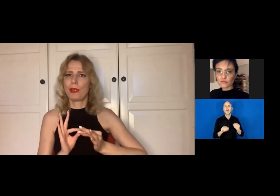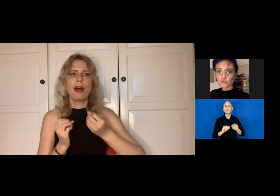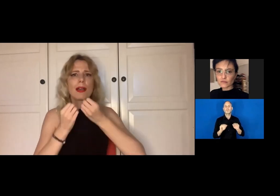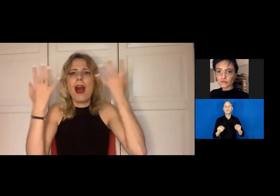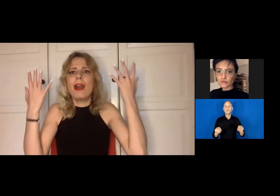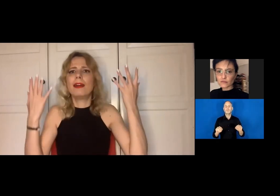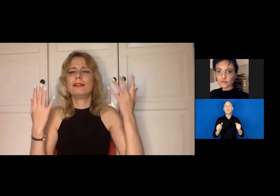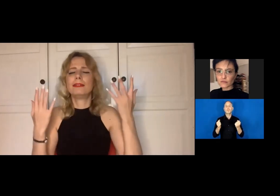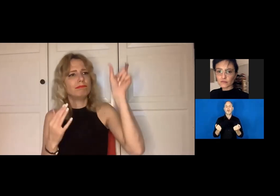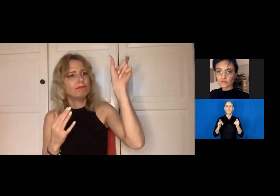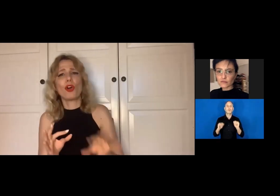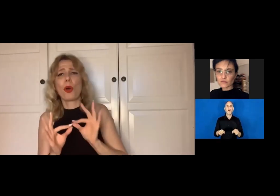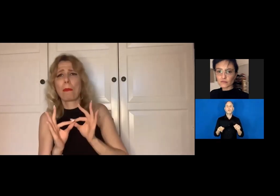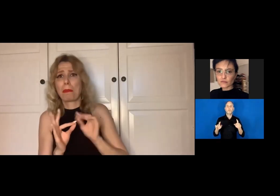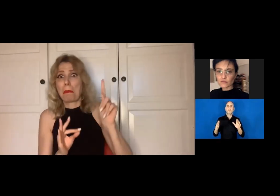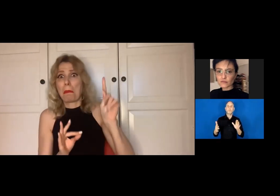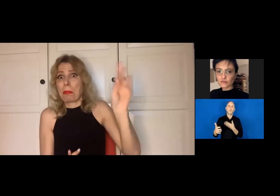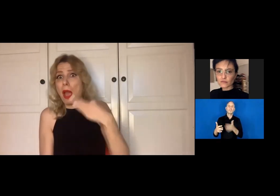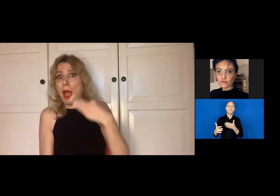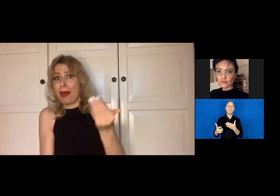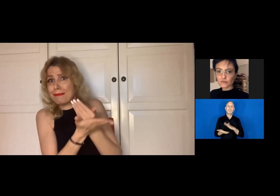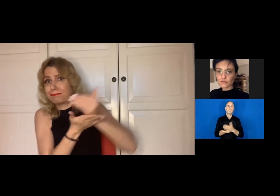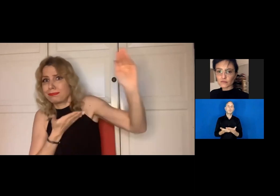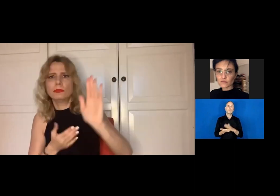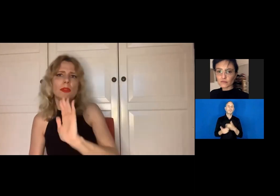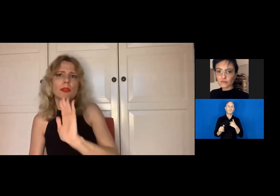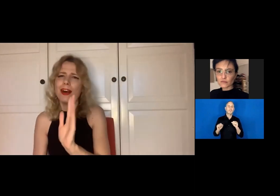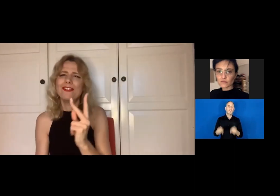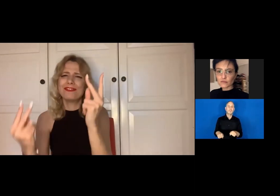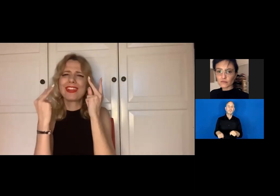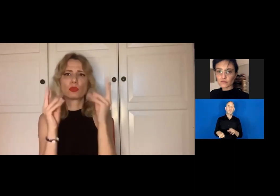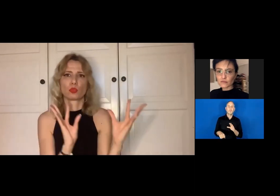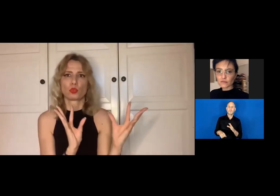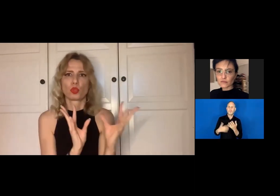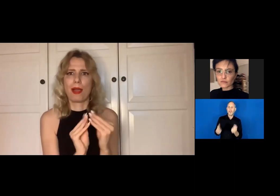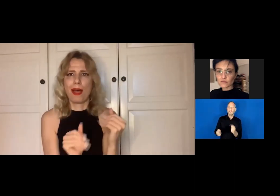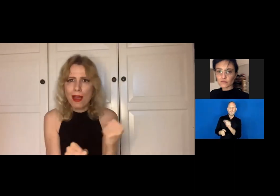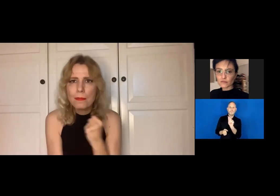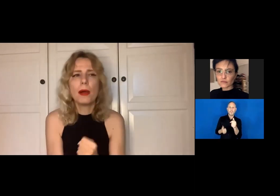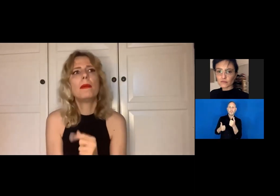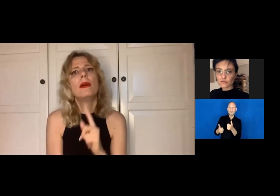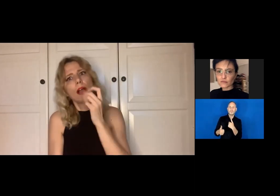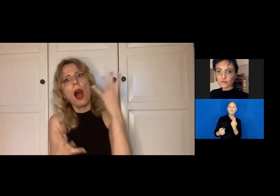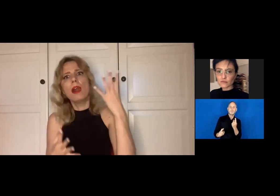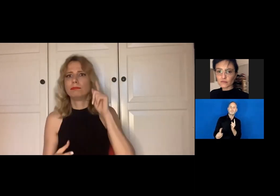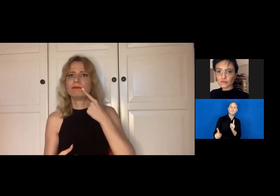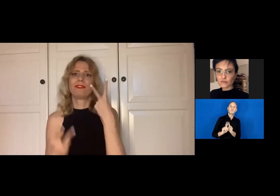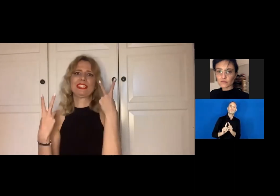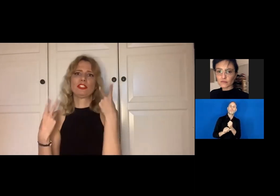And I must say, the teamwork with those interpreters was really important to me. I could not have done it myself alone,